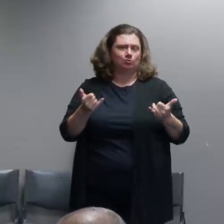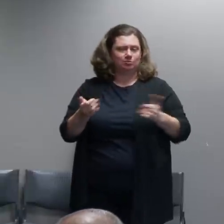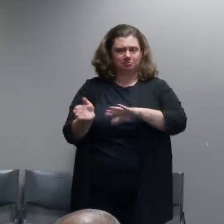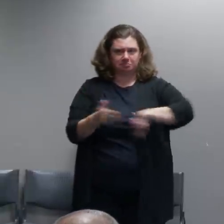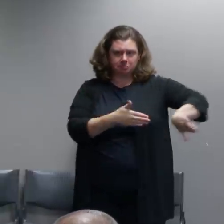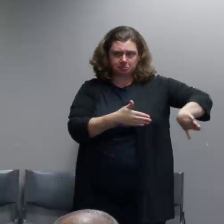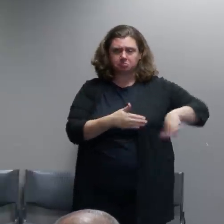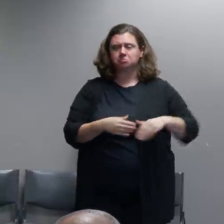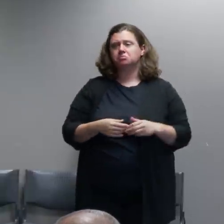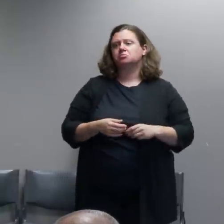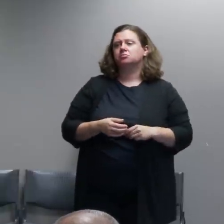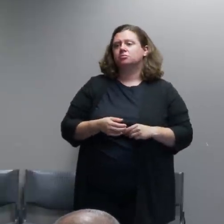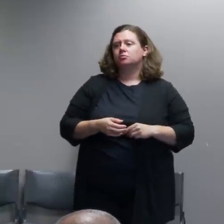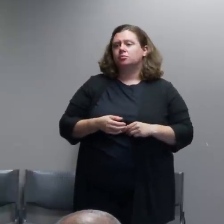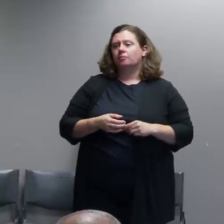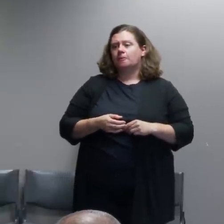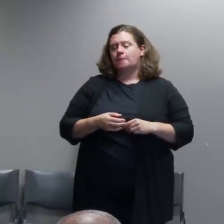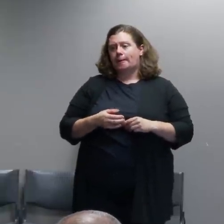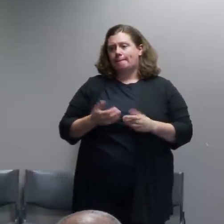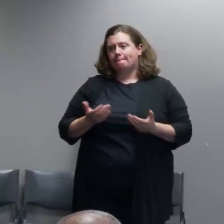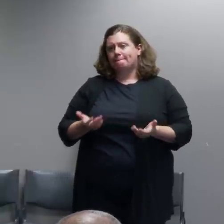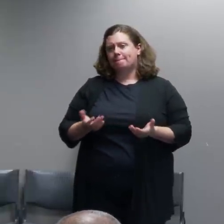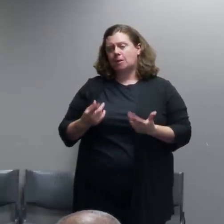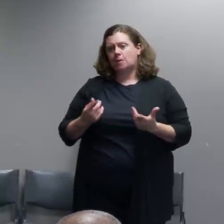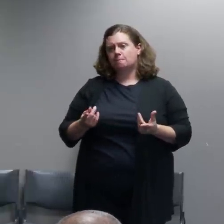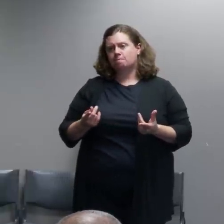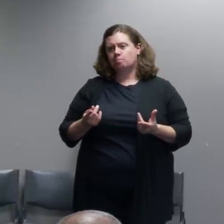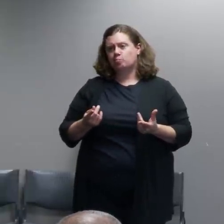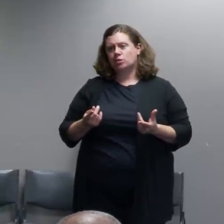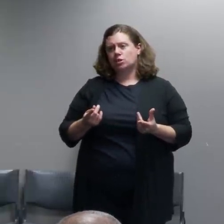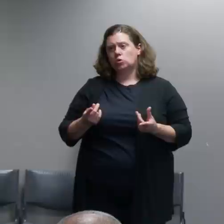Usually for... and as i said earlier, for some of these really large